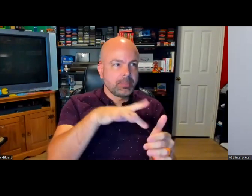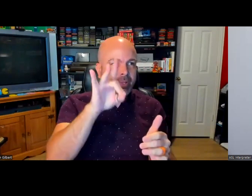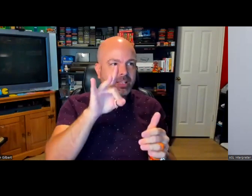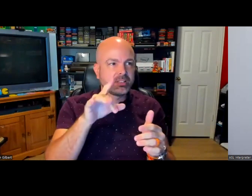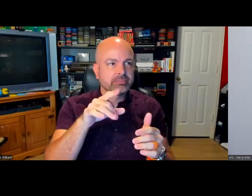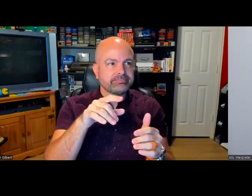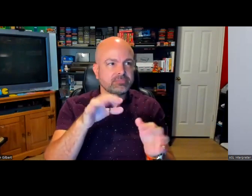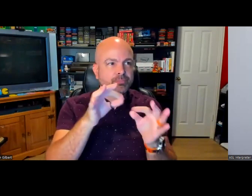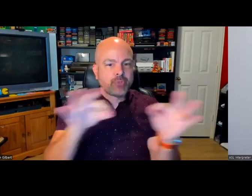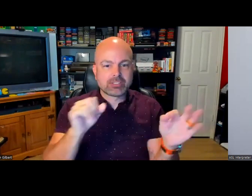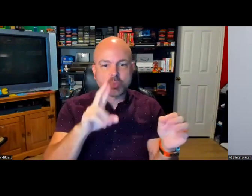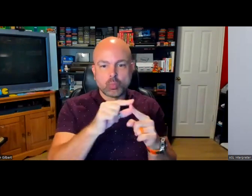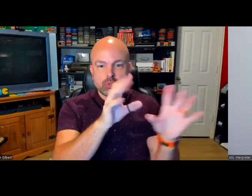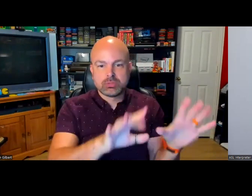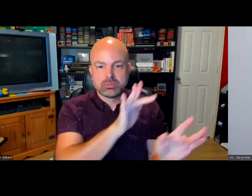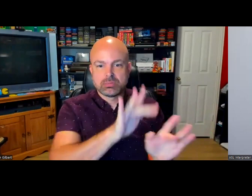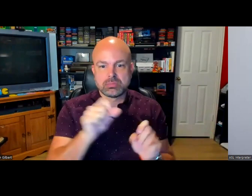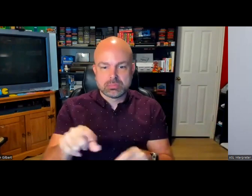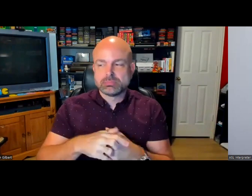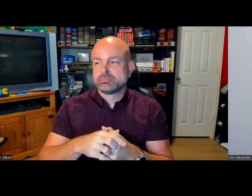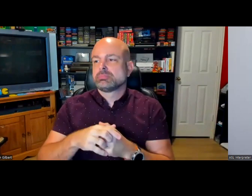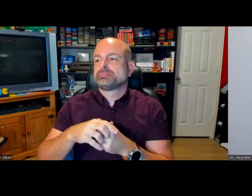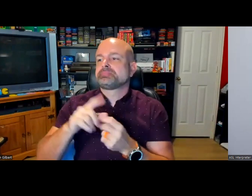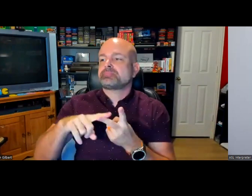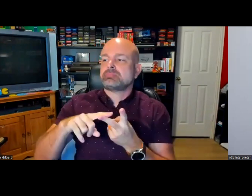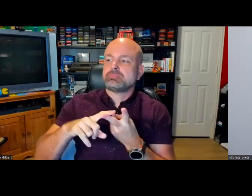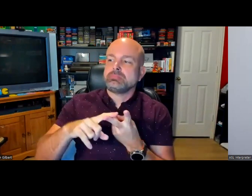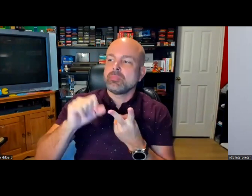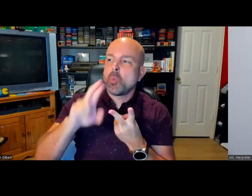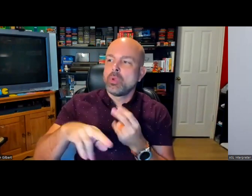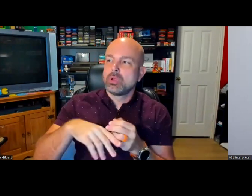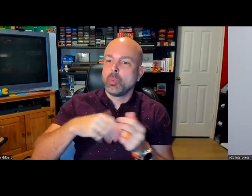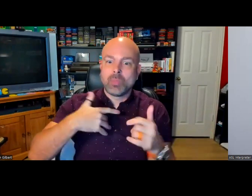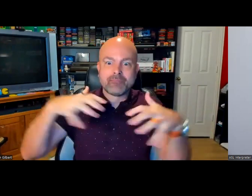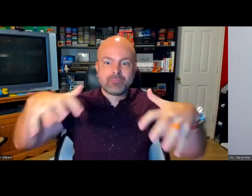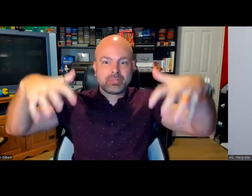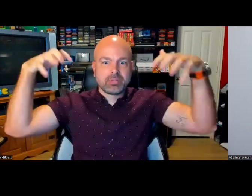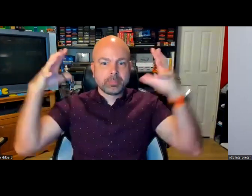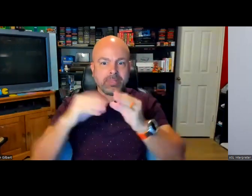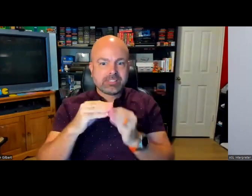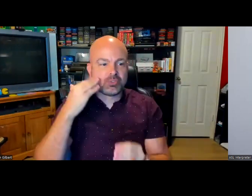to be able to pick from a few preselected phrases, or key